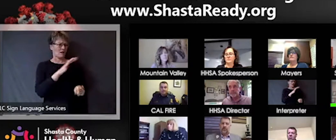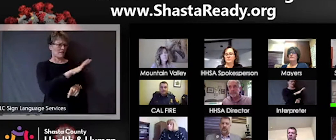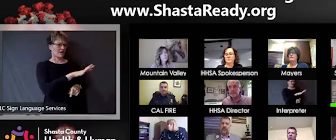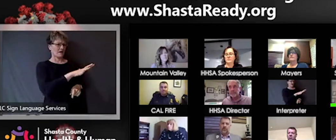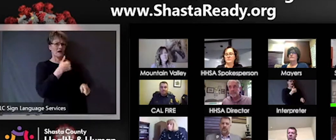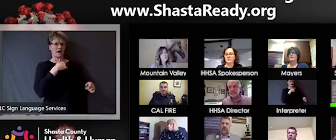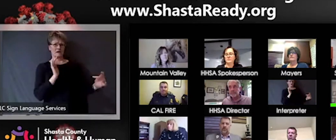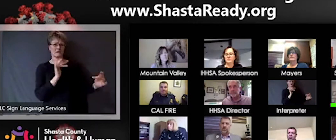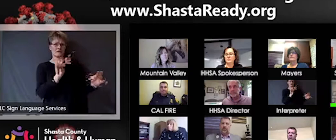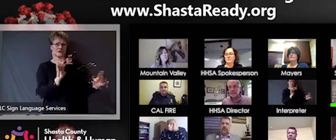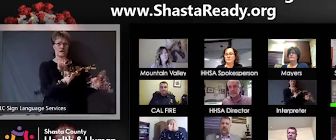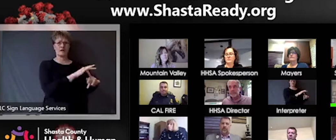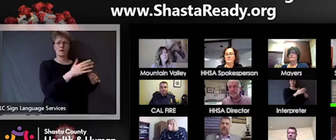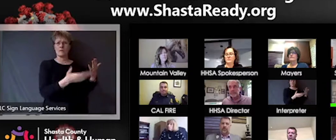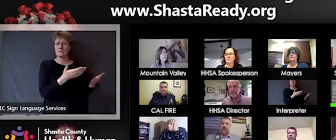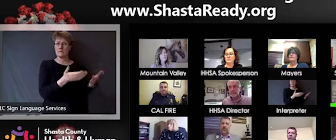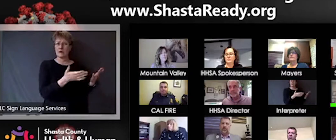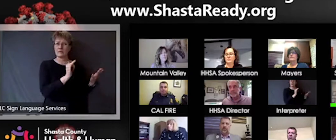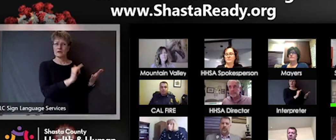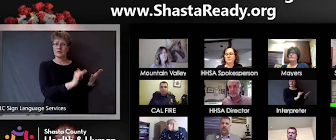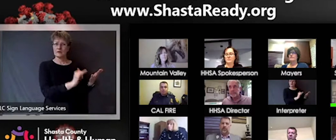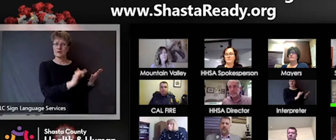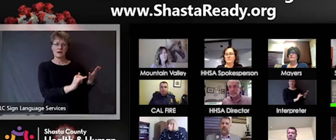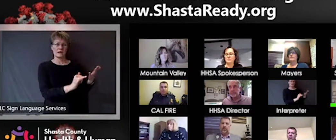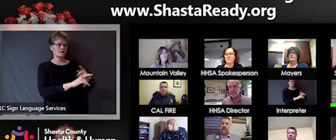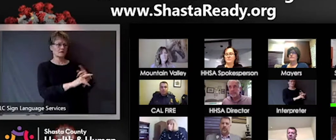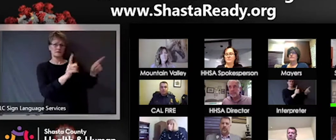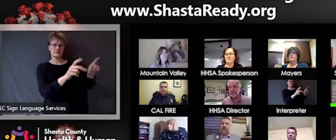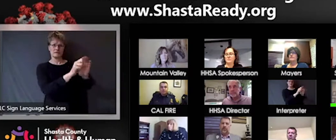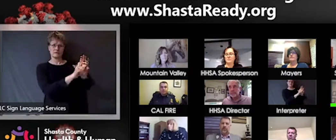some other part of the region of the state for medical treatment or such or